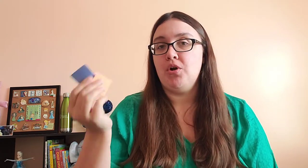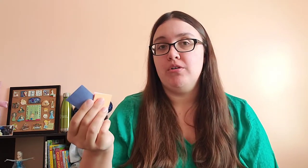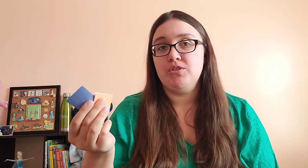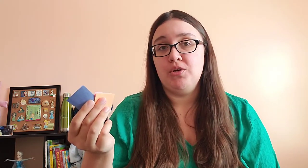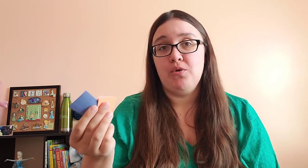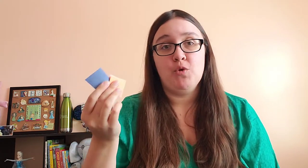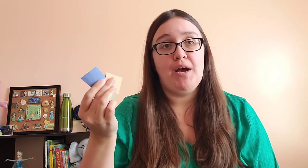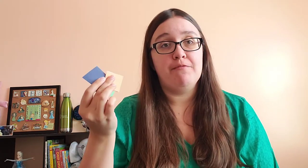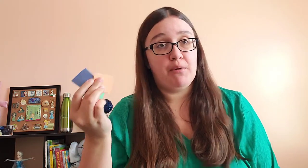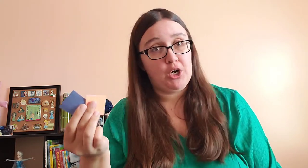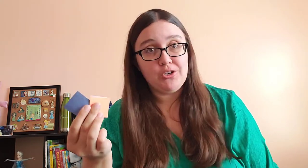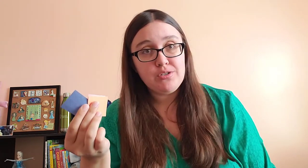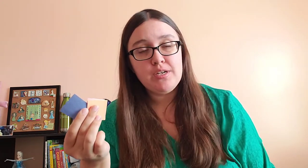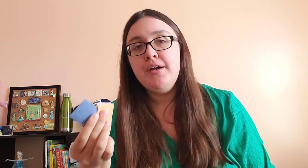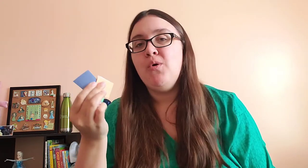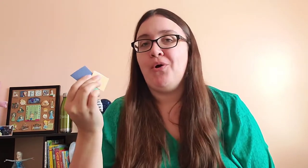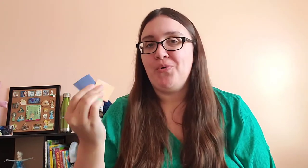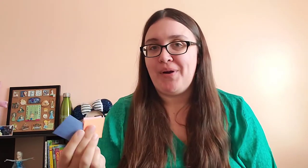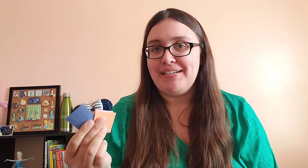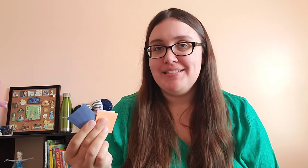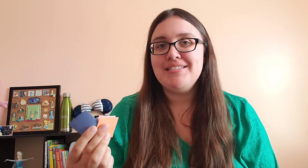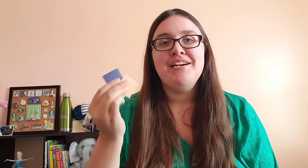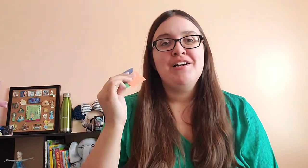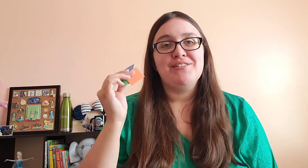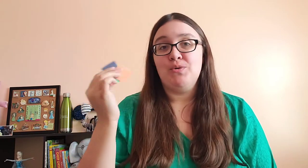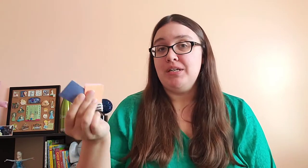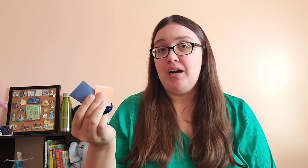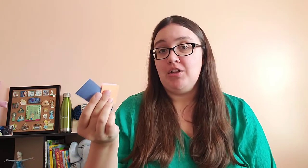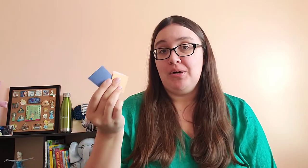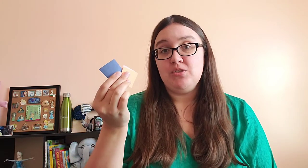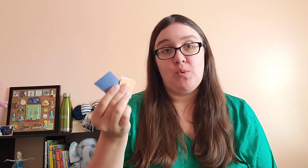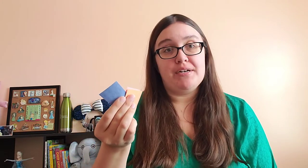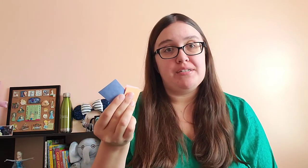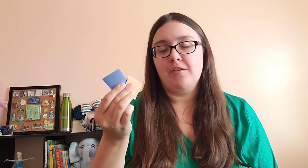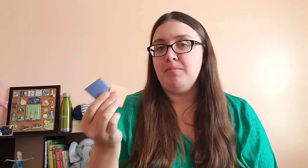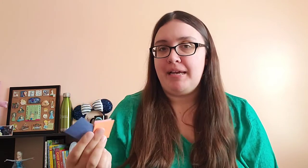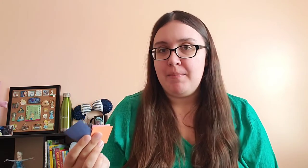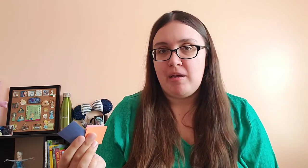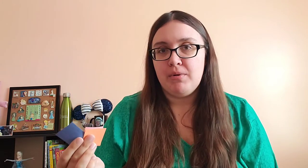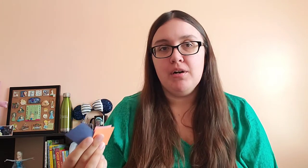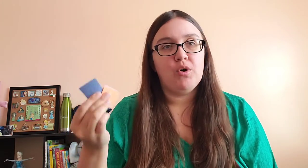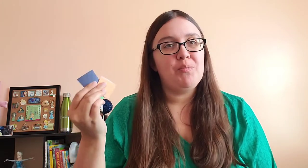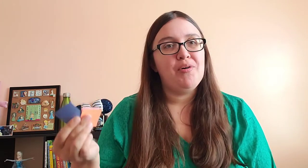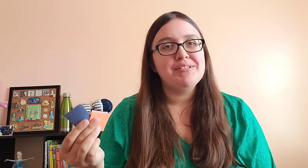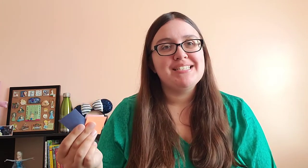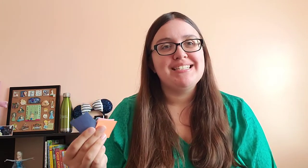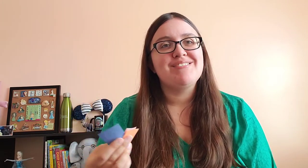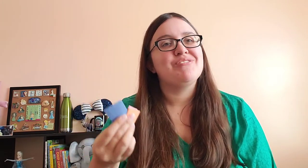You could also, if you have markers or crayons, you could color squares of blank paper or Post-Its or